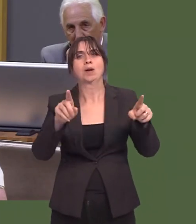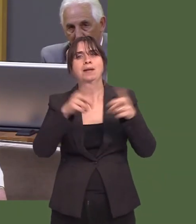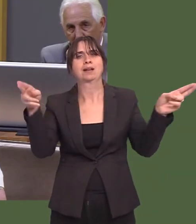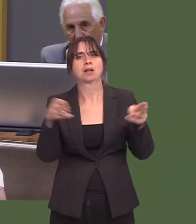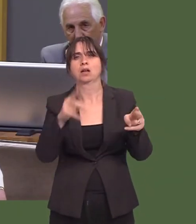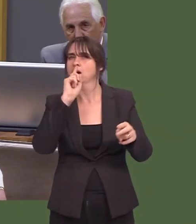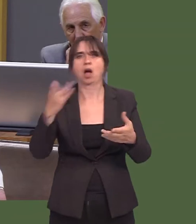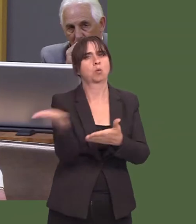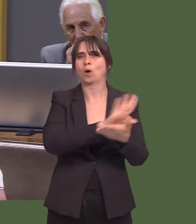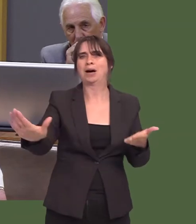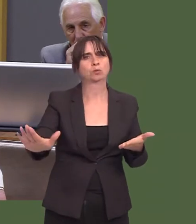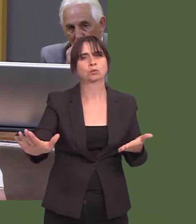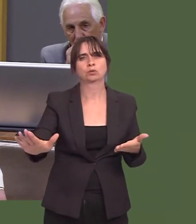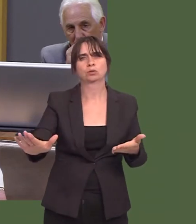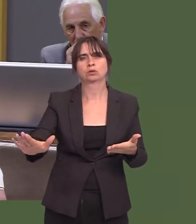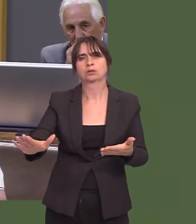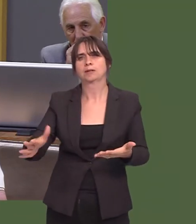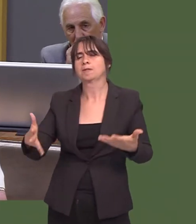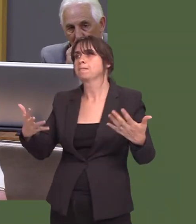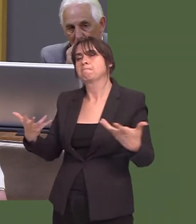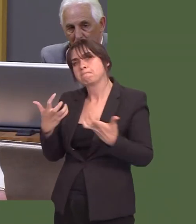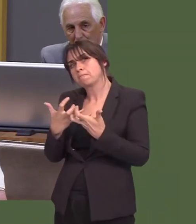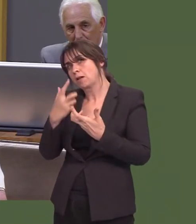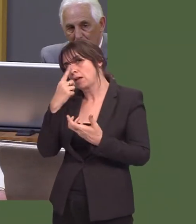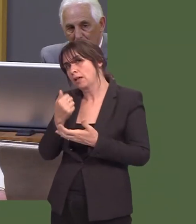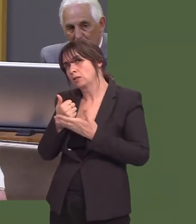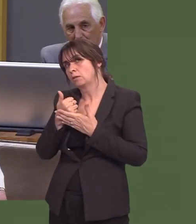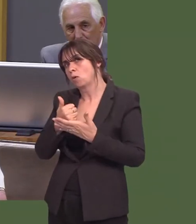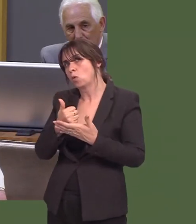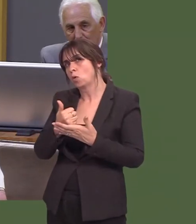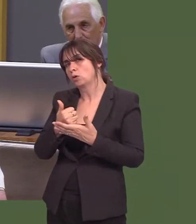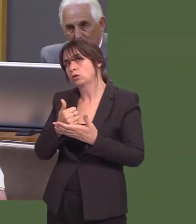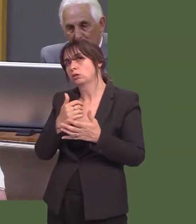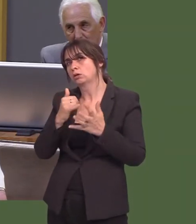What more can the Welsh Government do to support Swansea University in their search to find